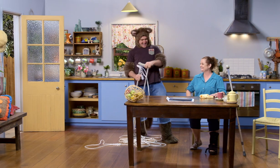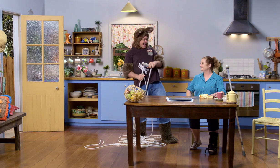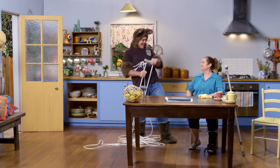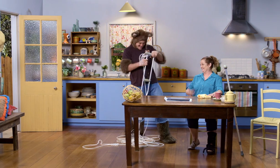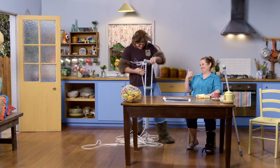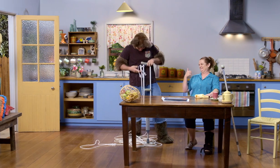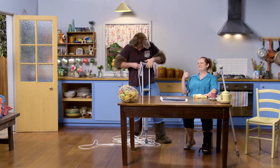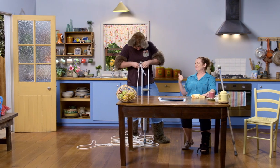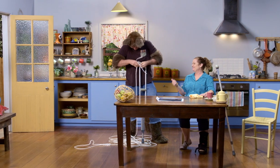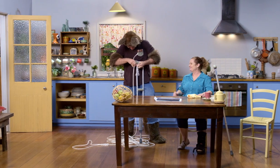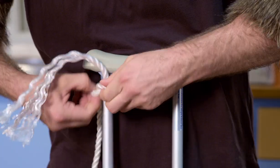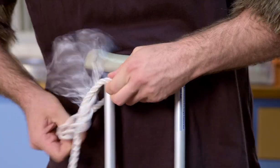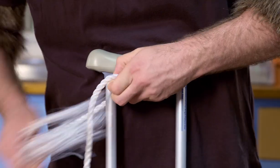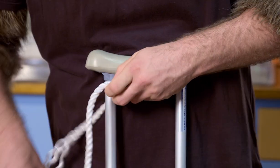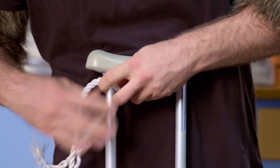Ha ha! Great.